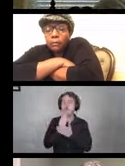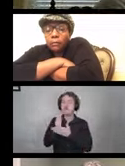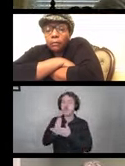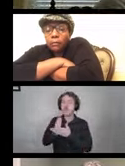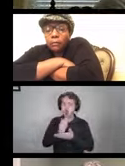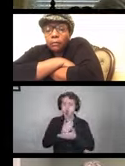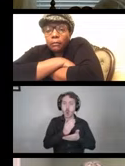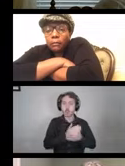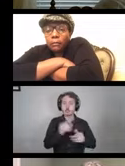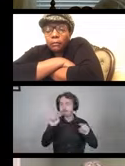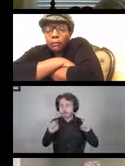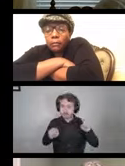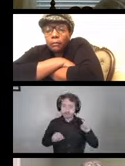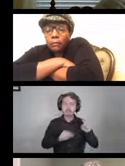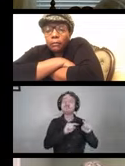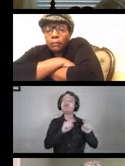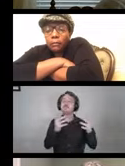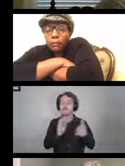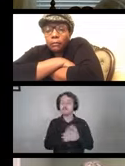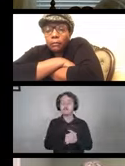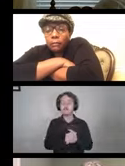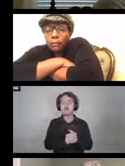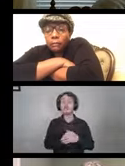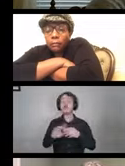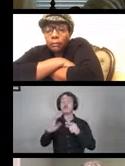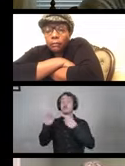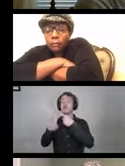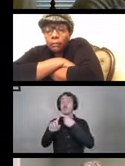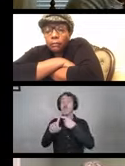So just moving clockwise you have push handles,